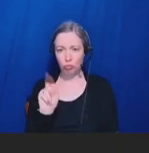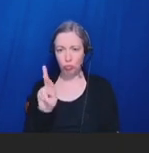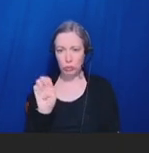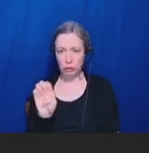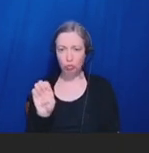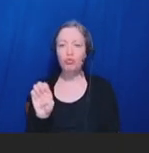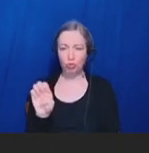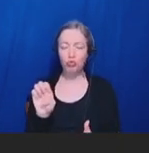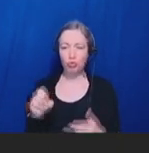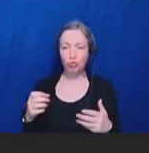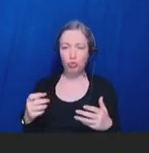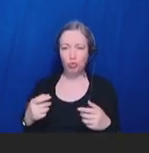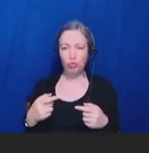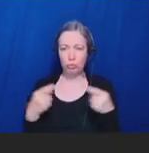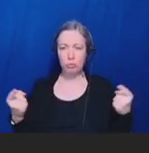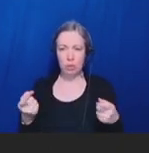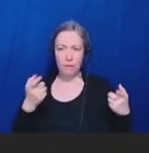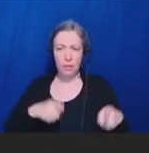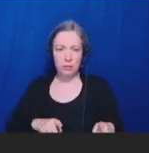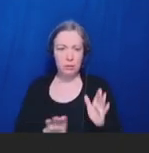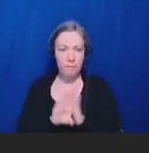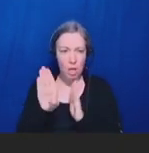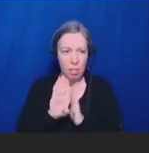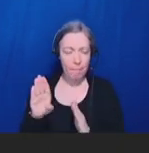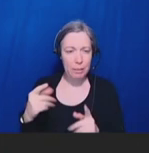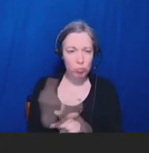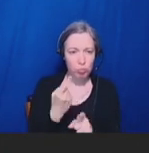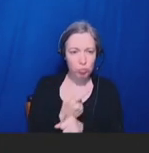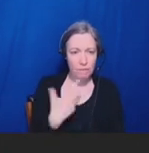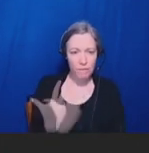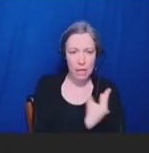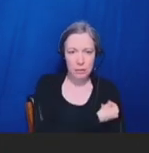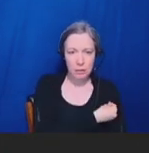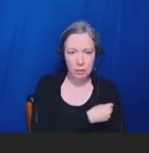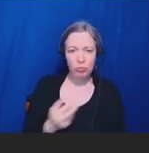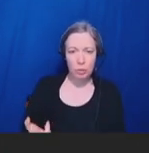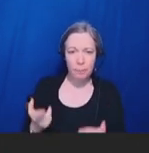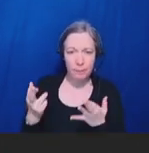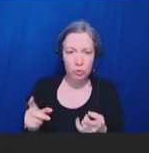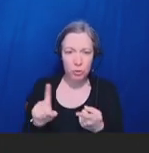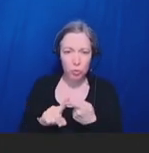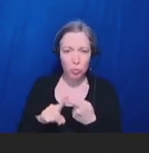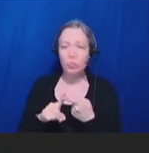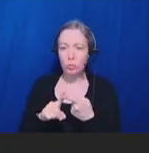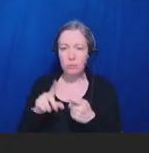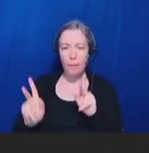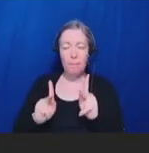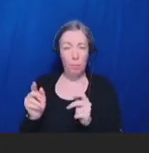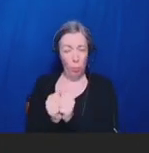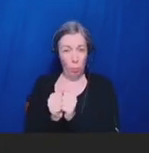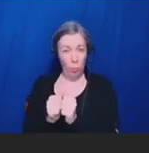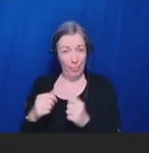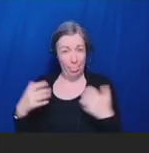vaccine recommendations to those with complex medical histories, NVAC recommends HHS leaders